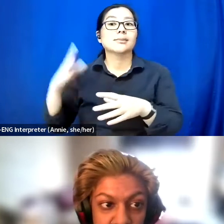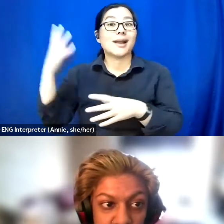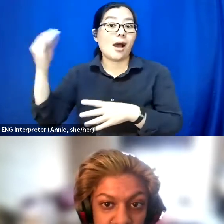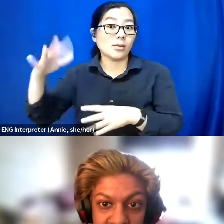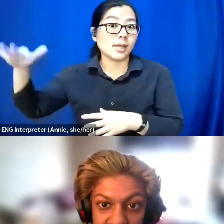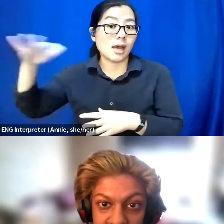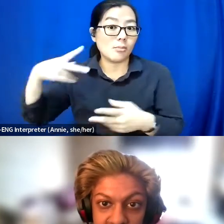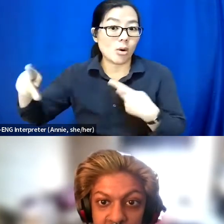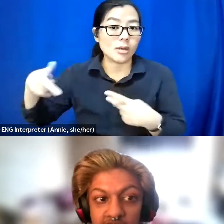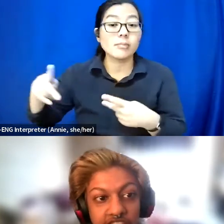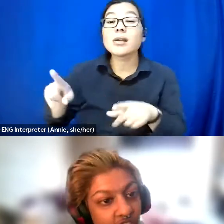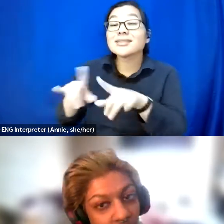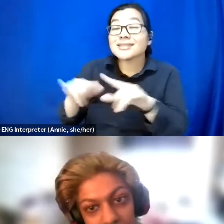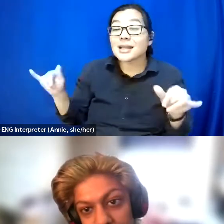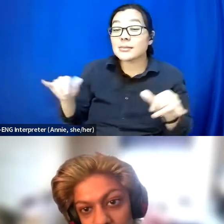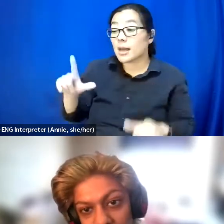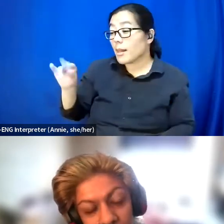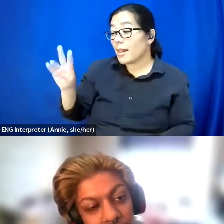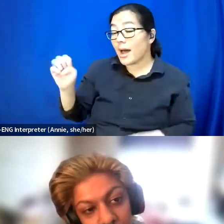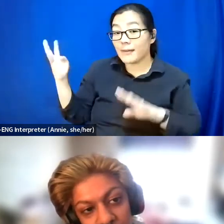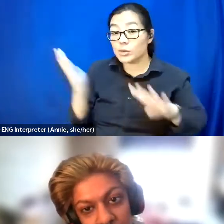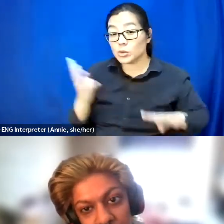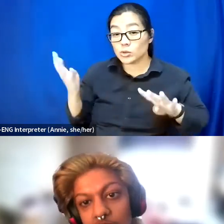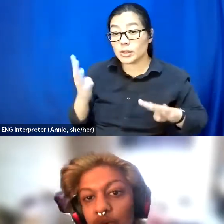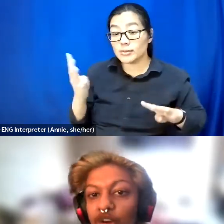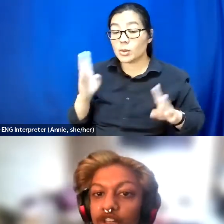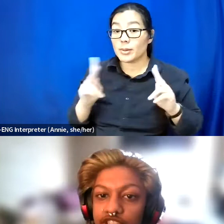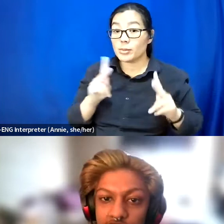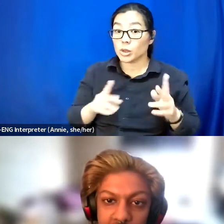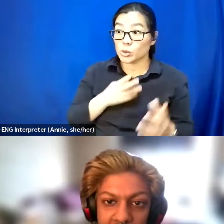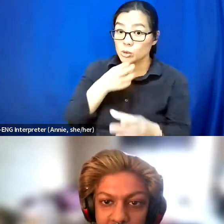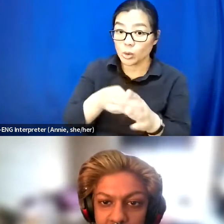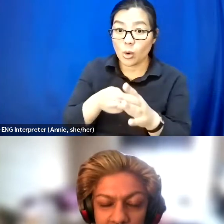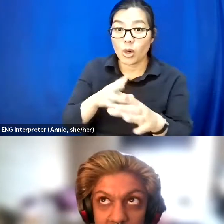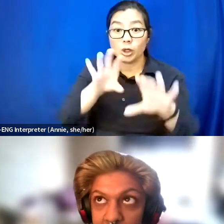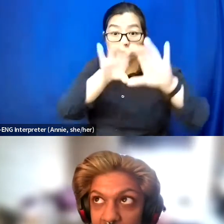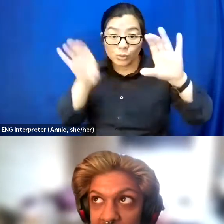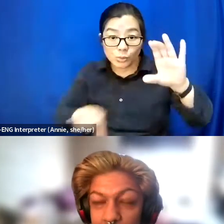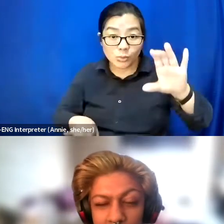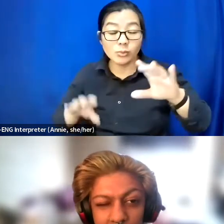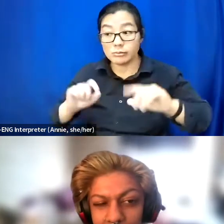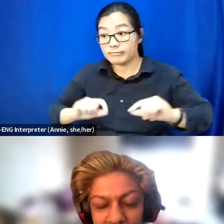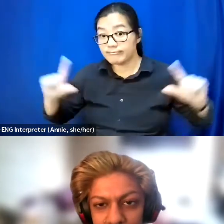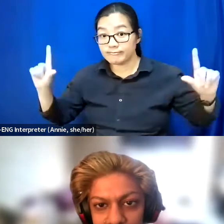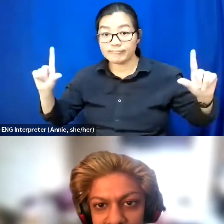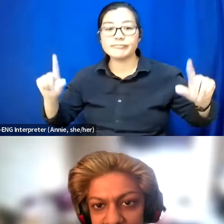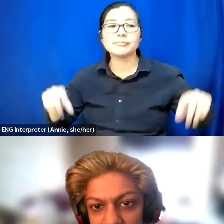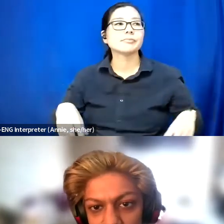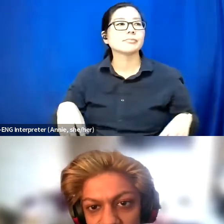So folks can tap in on a Zoom stream or they're -- I can't remember what platform they use.